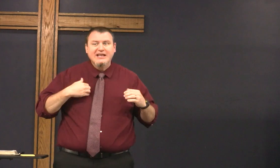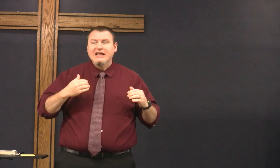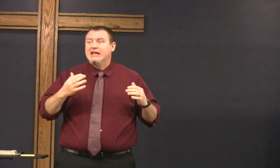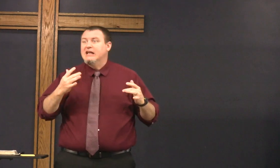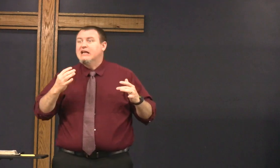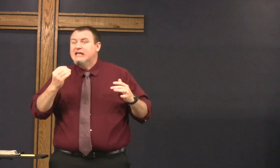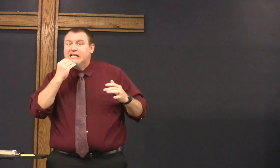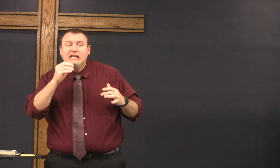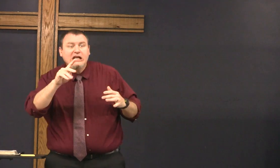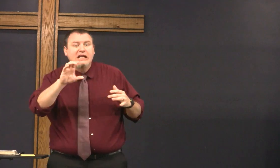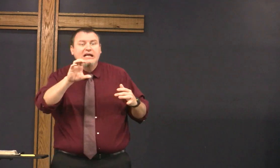exercise